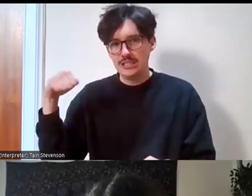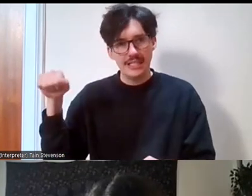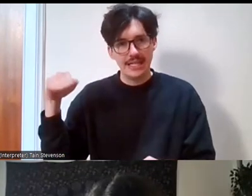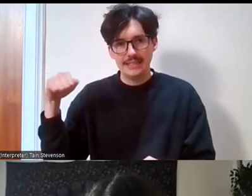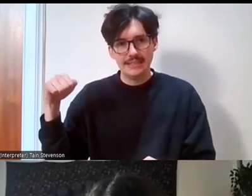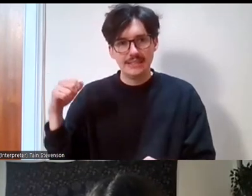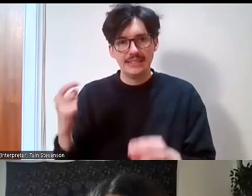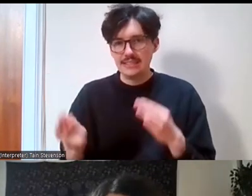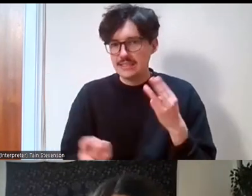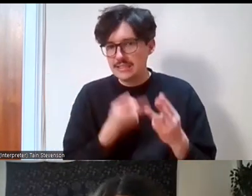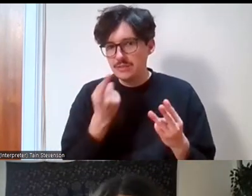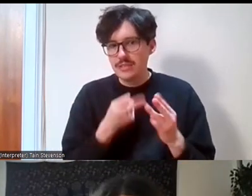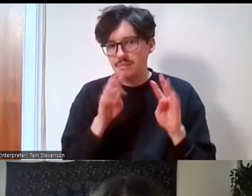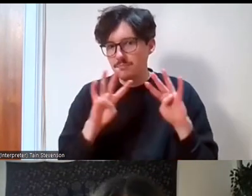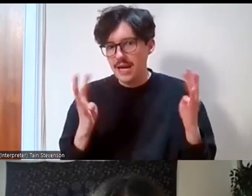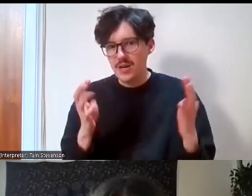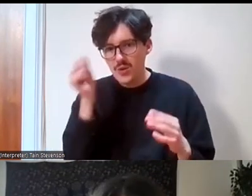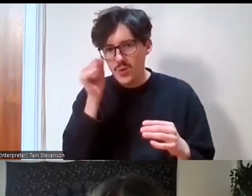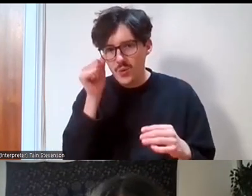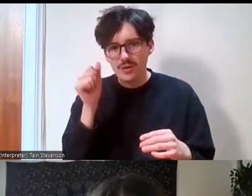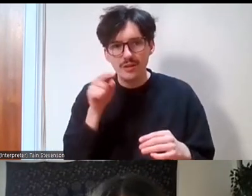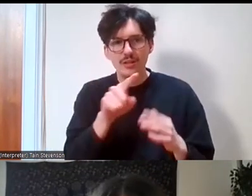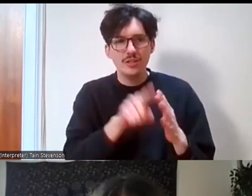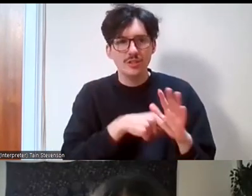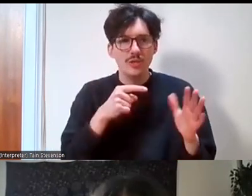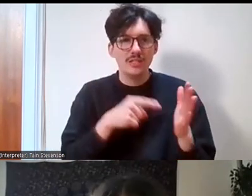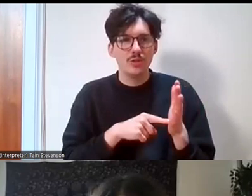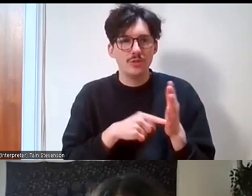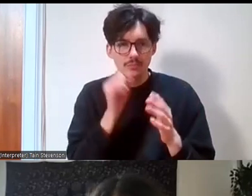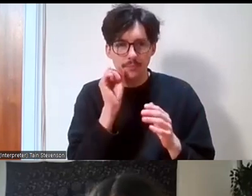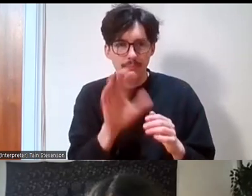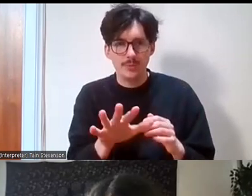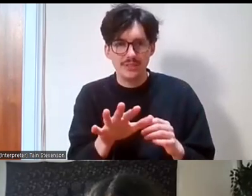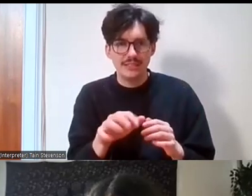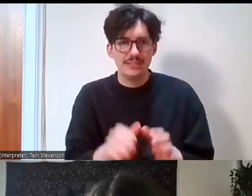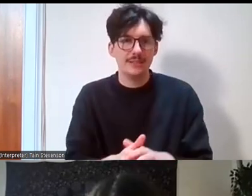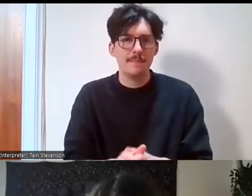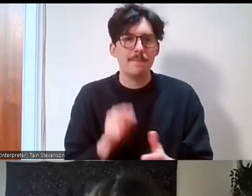Anyone else on the panel? Joanna Todd from HES has put something in, it's not in Scotland yet